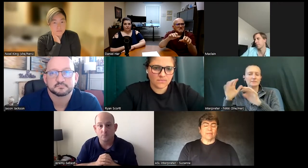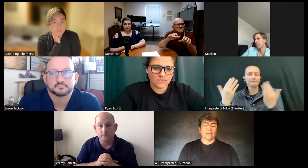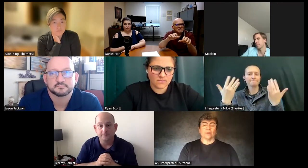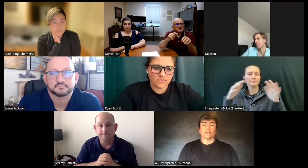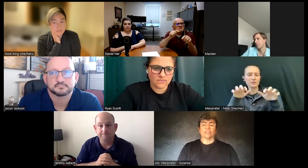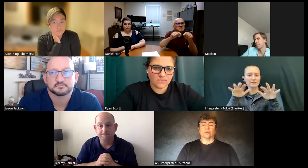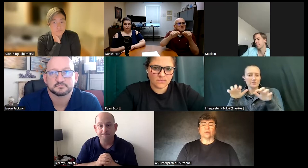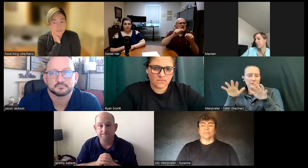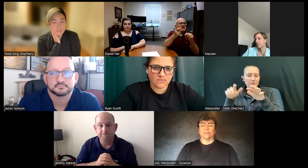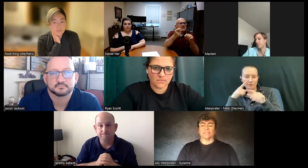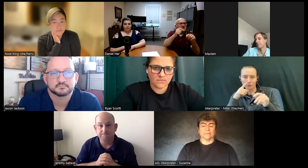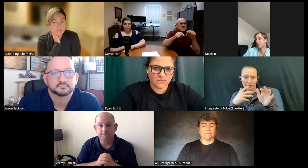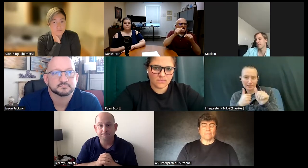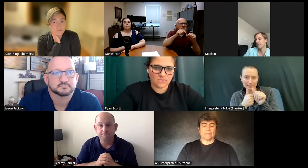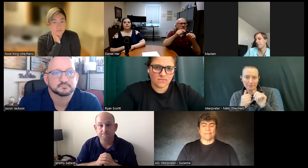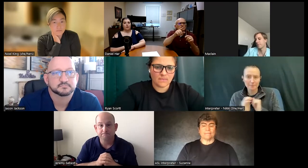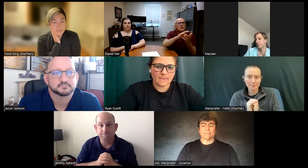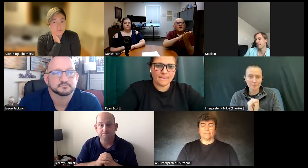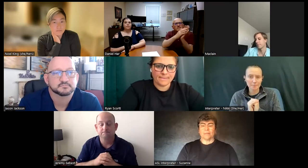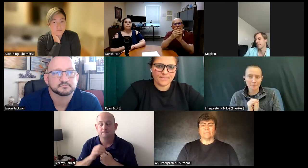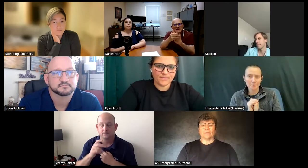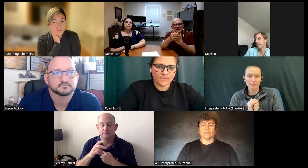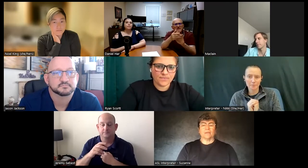they meet America's requirements